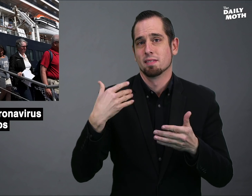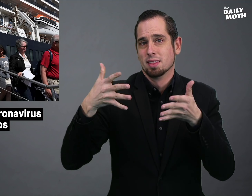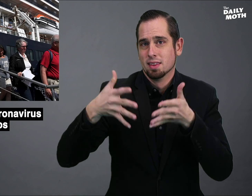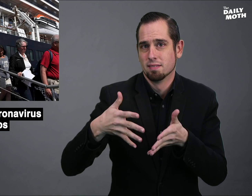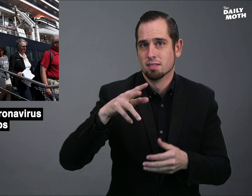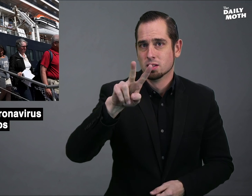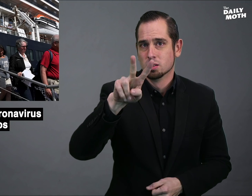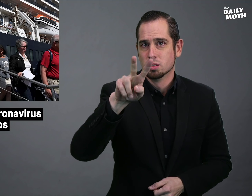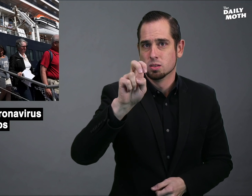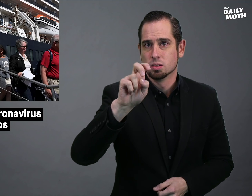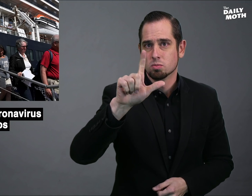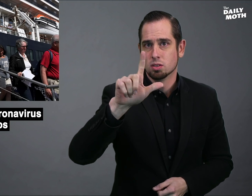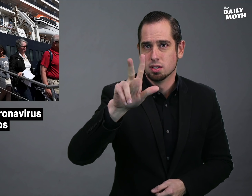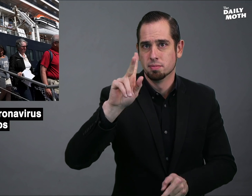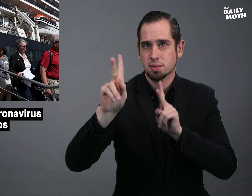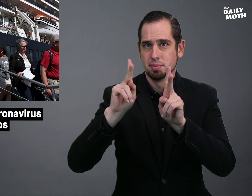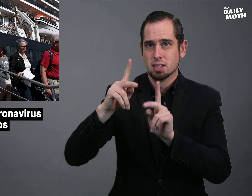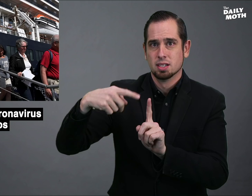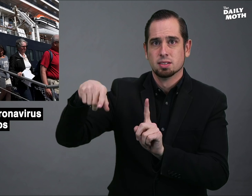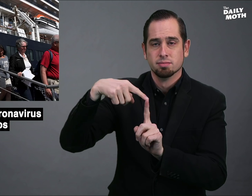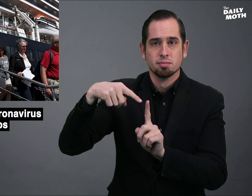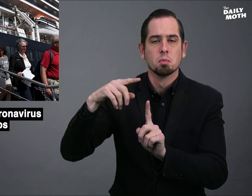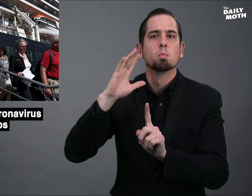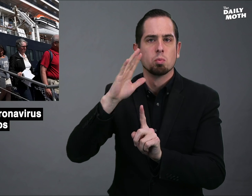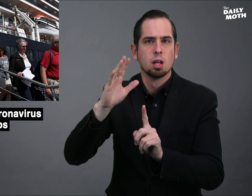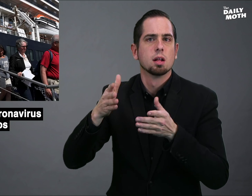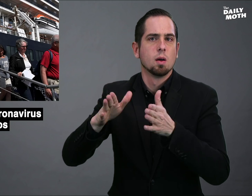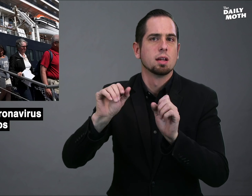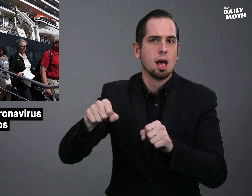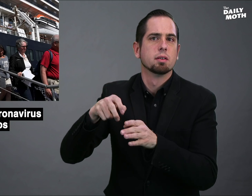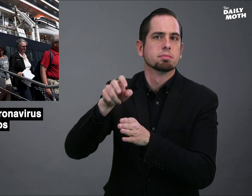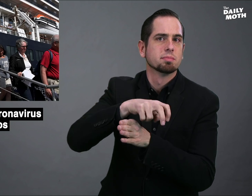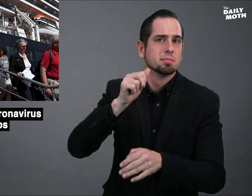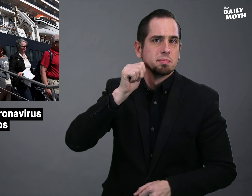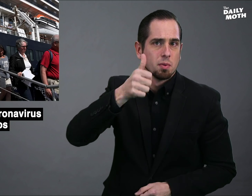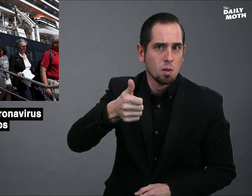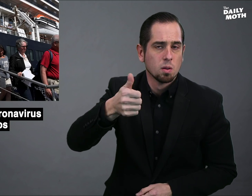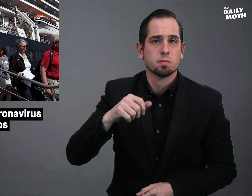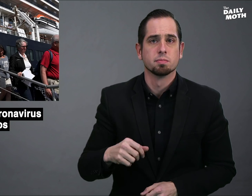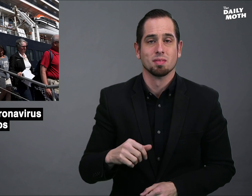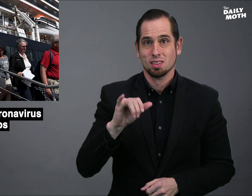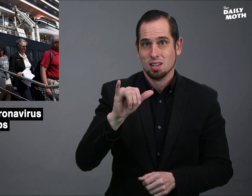There are 223 remaining passengers that will be permitted to leave tomorrow.